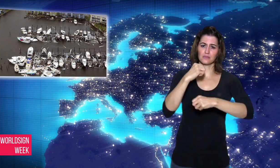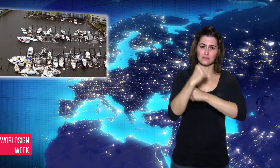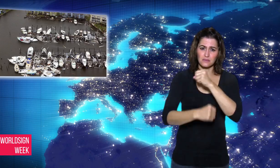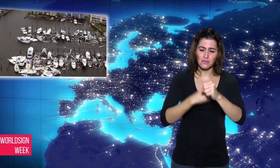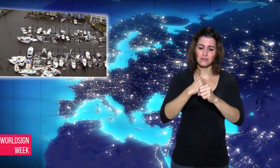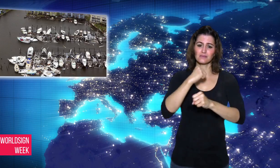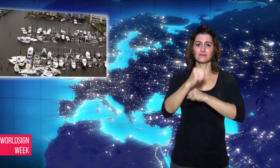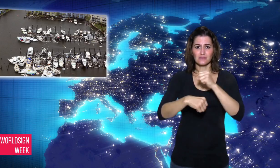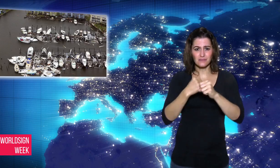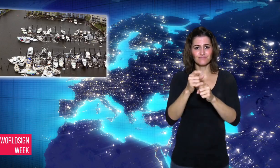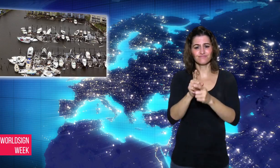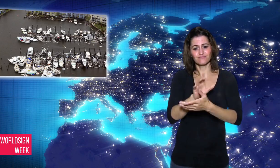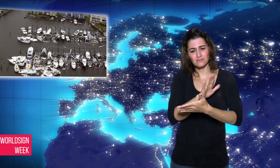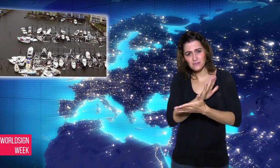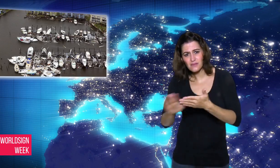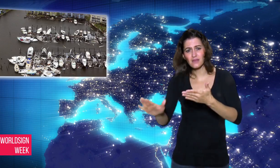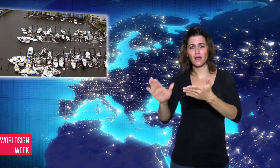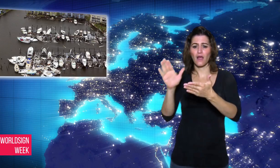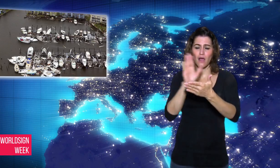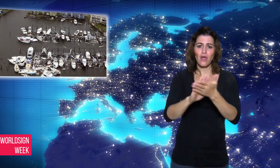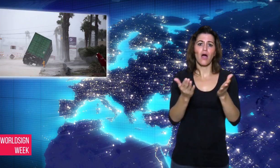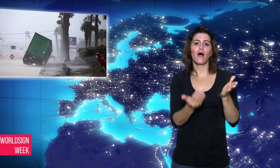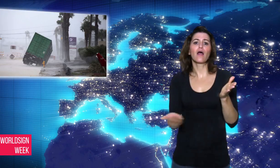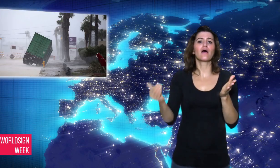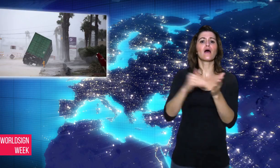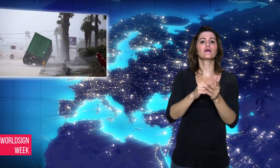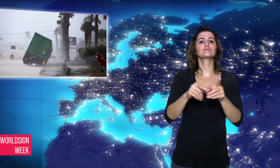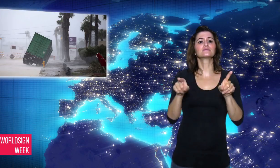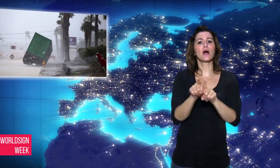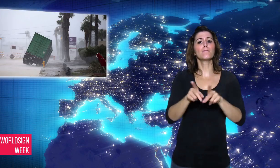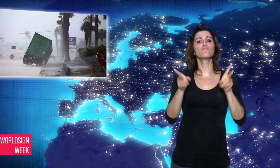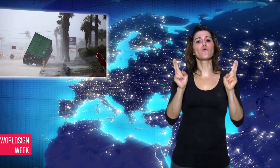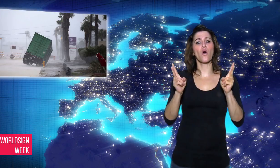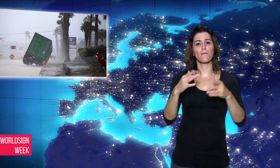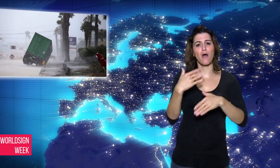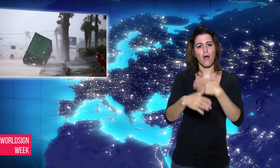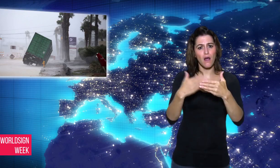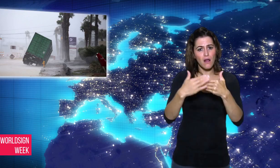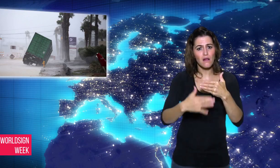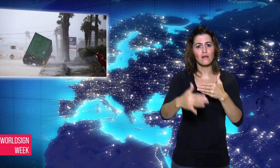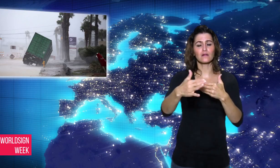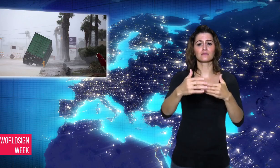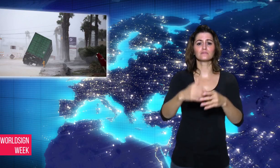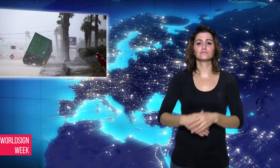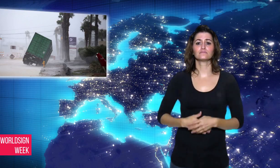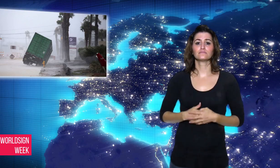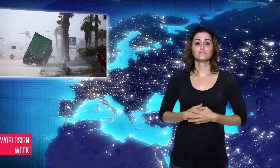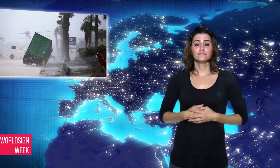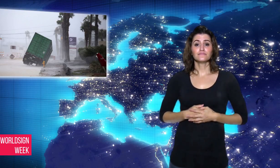billions of dollars,